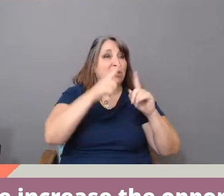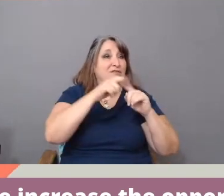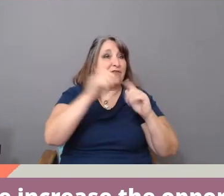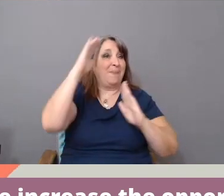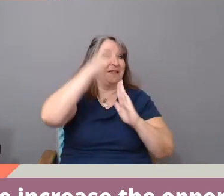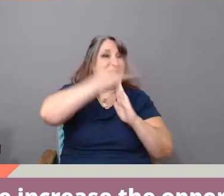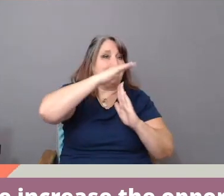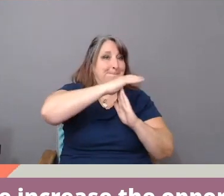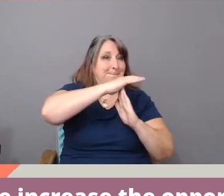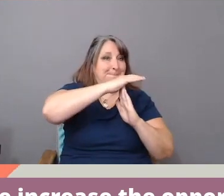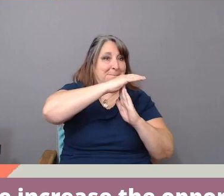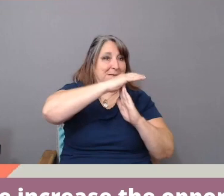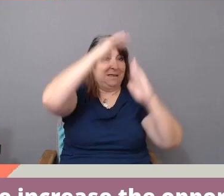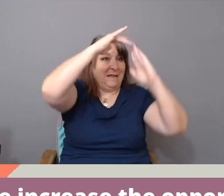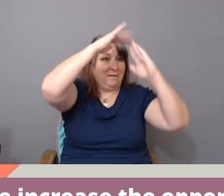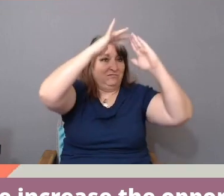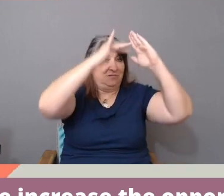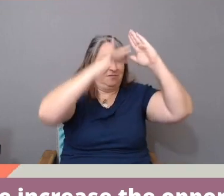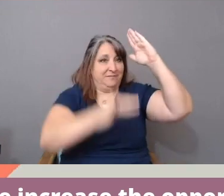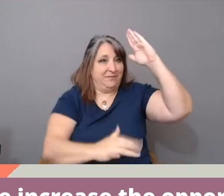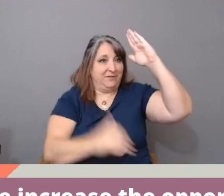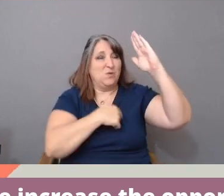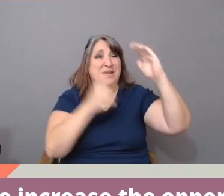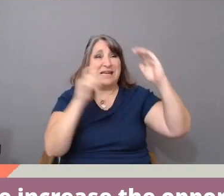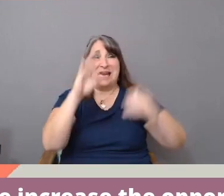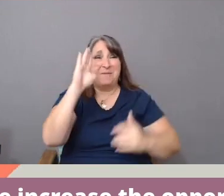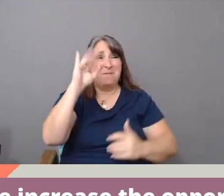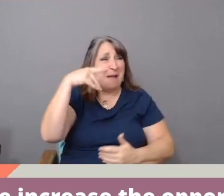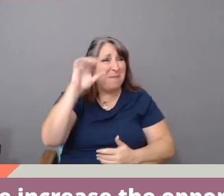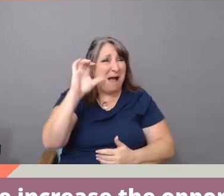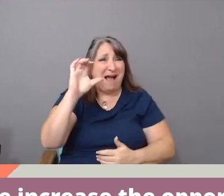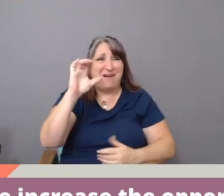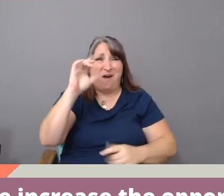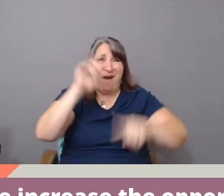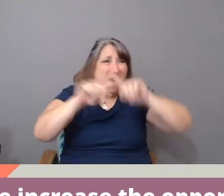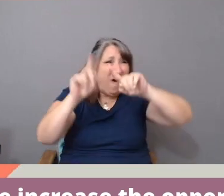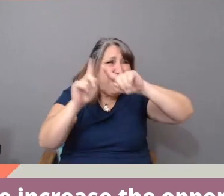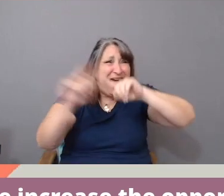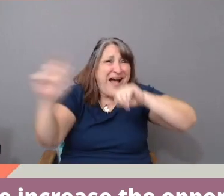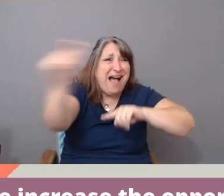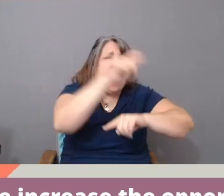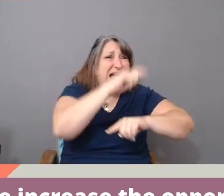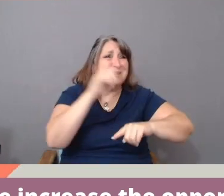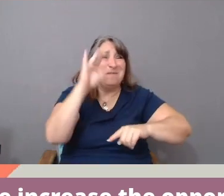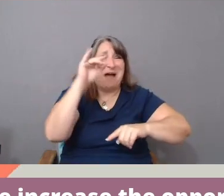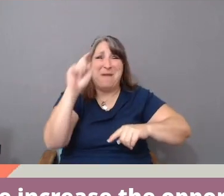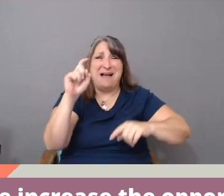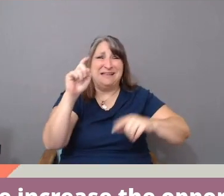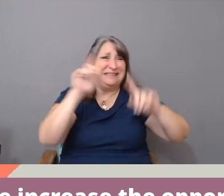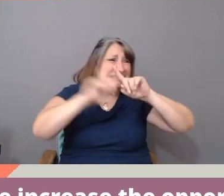We need BIPOC, all kinds of BIPOC in leadership positions,